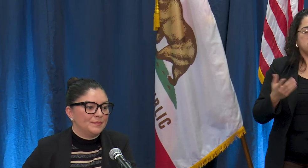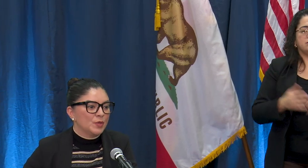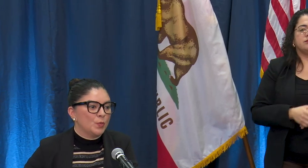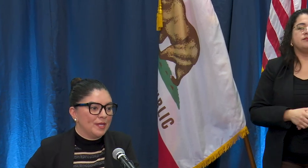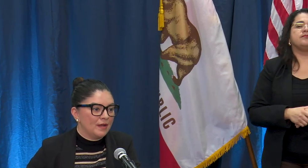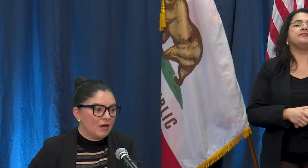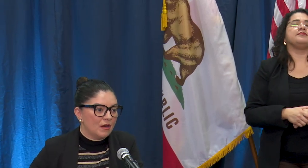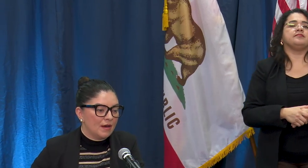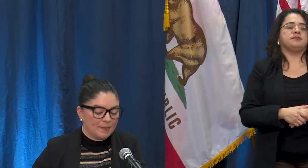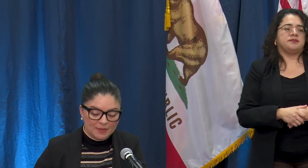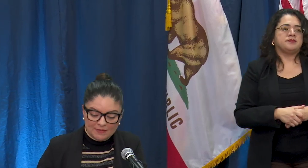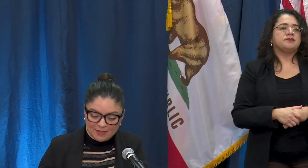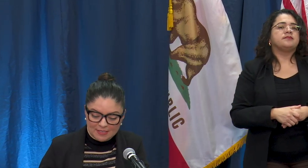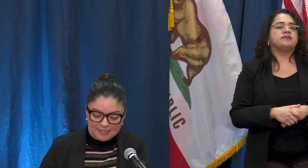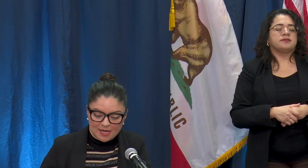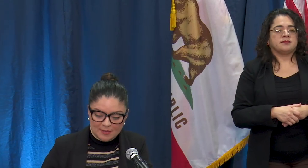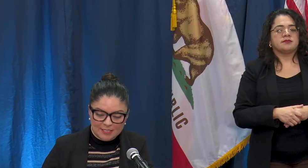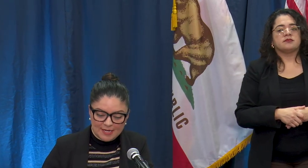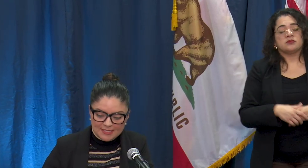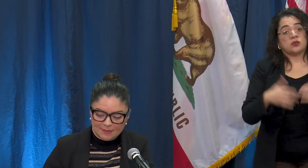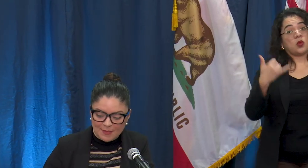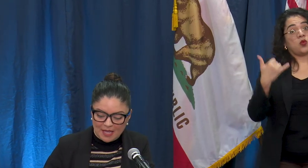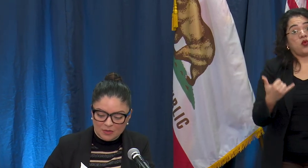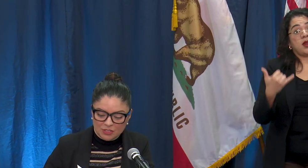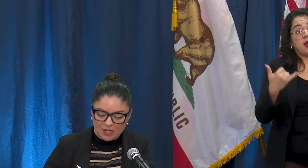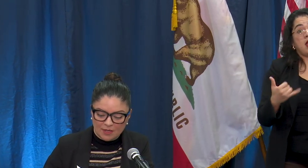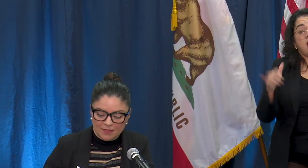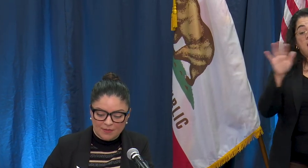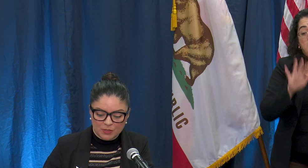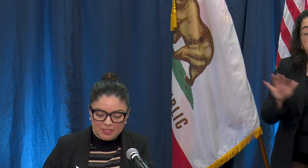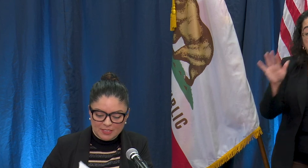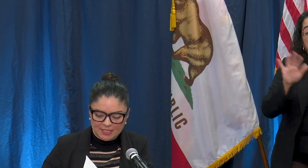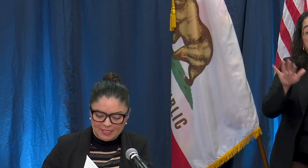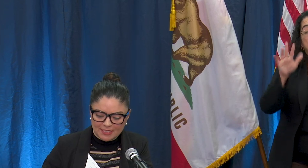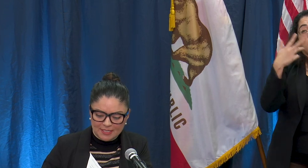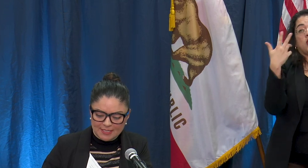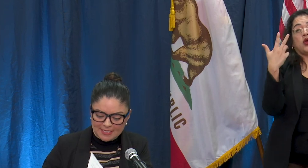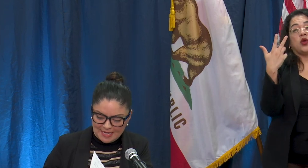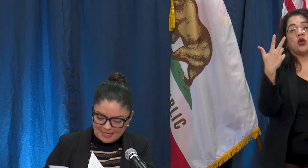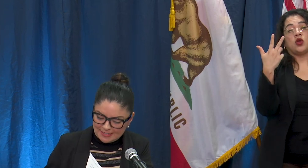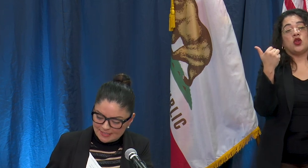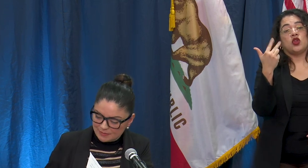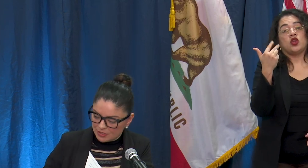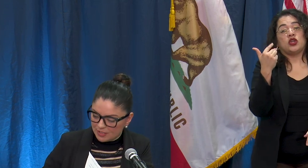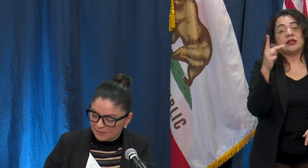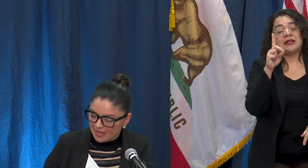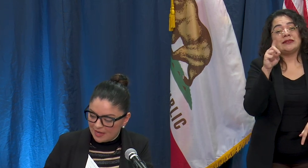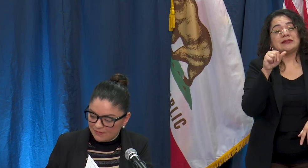I believe at this time it takes about 13 days. I'm sorry I have